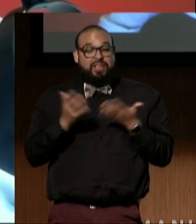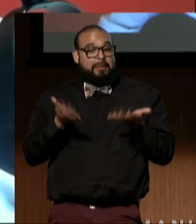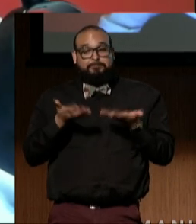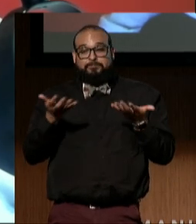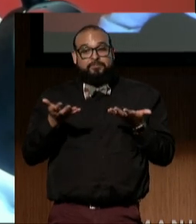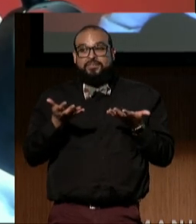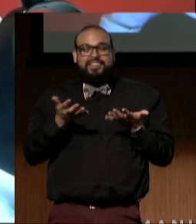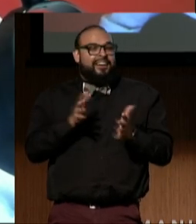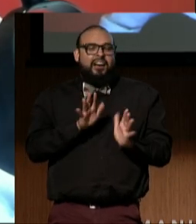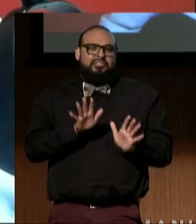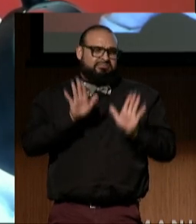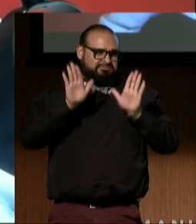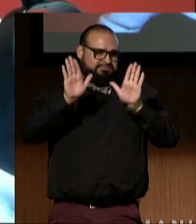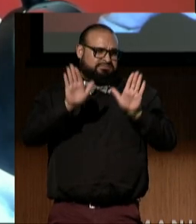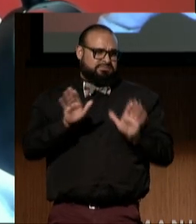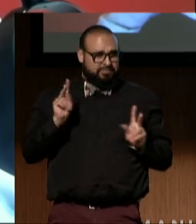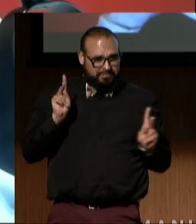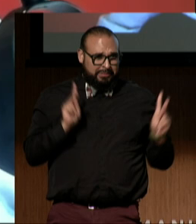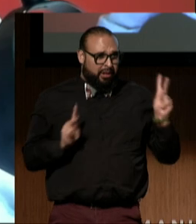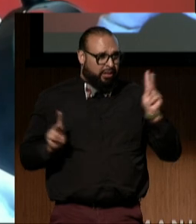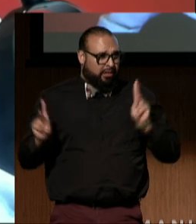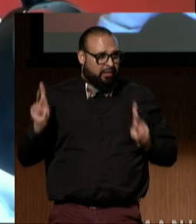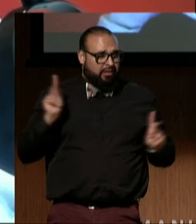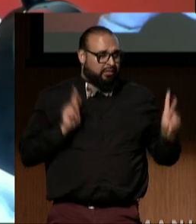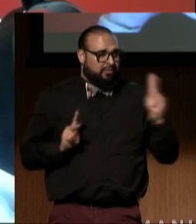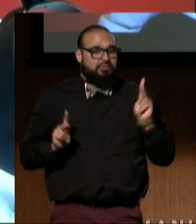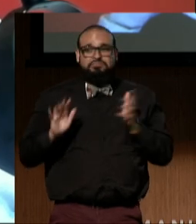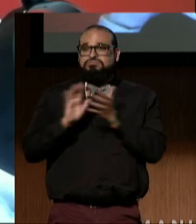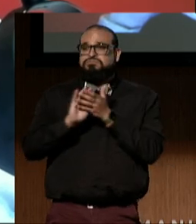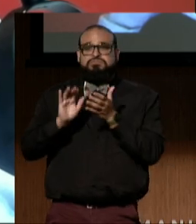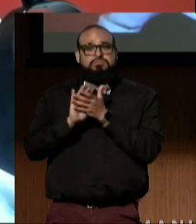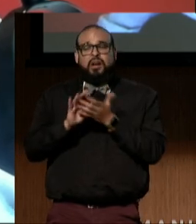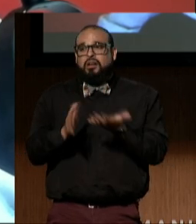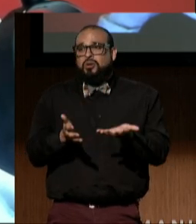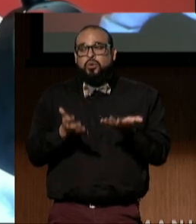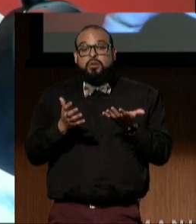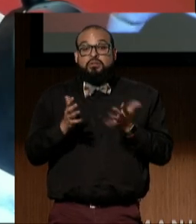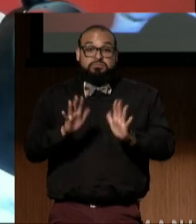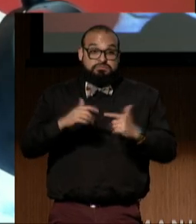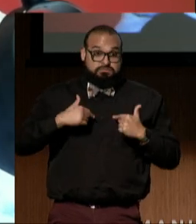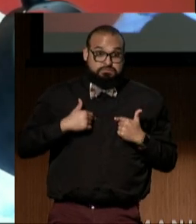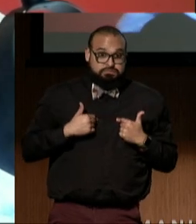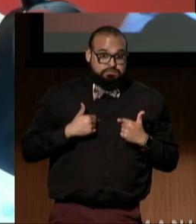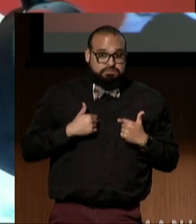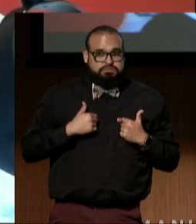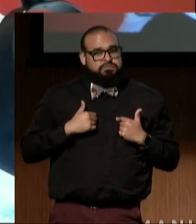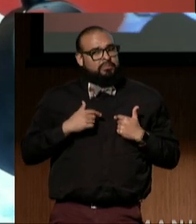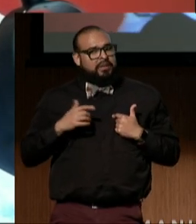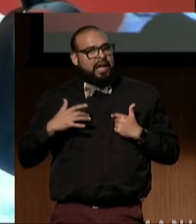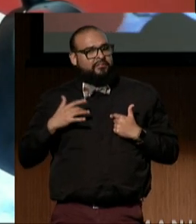are just incredible people, and this story is really, I really believe is going to push the needle.